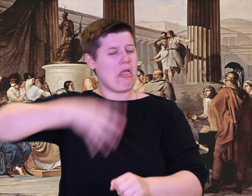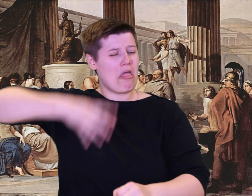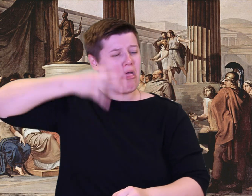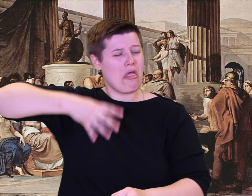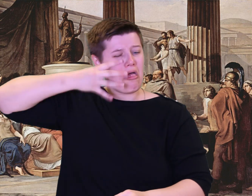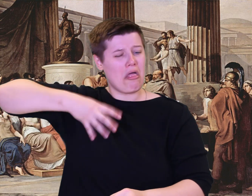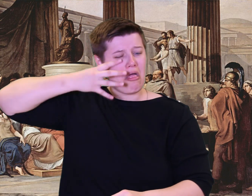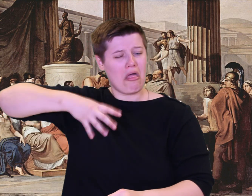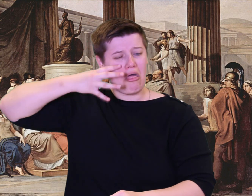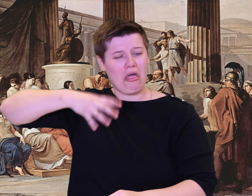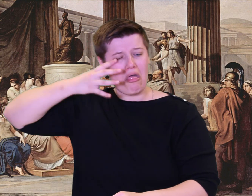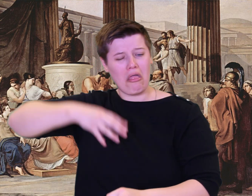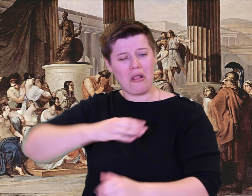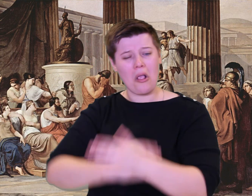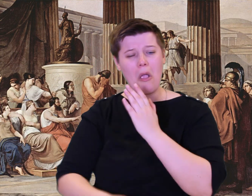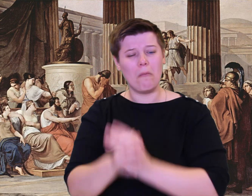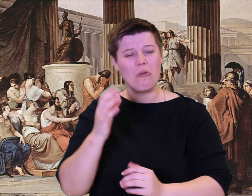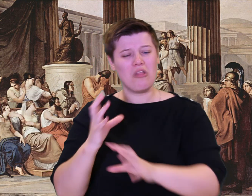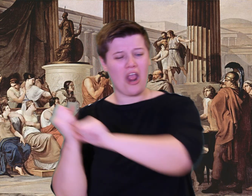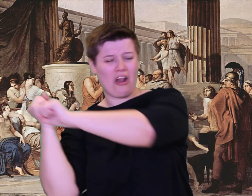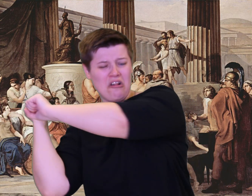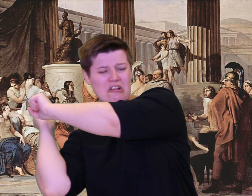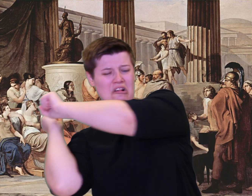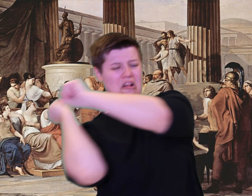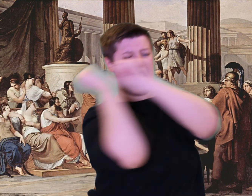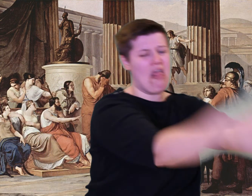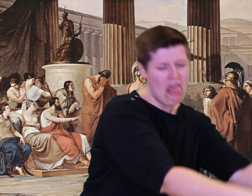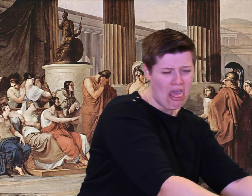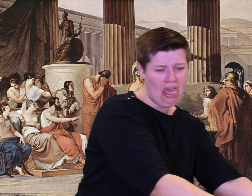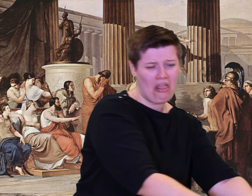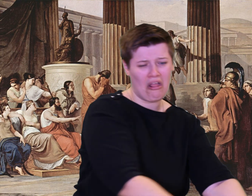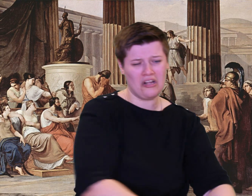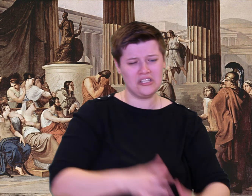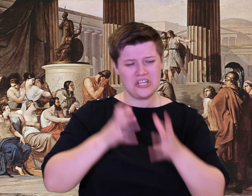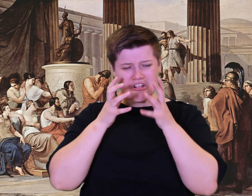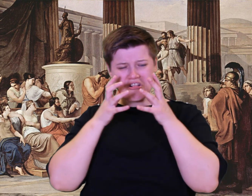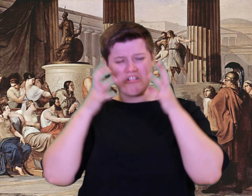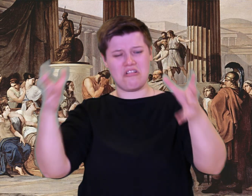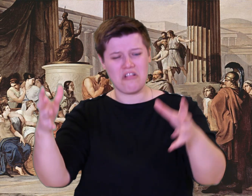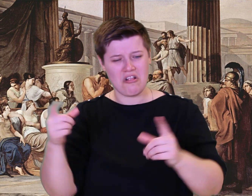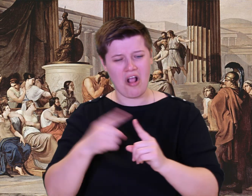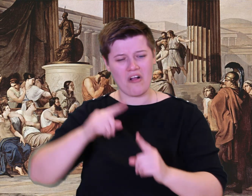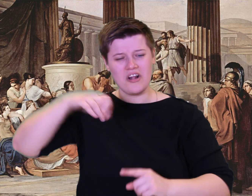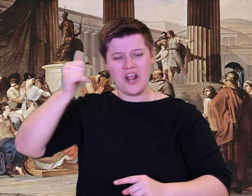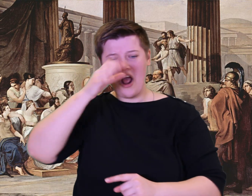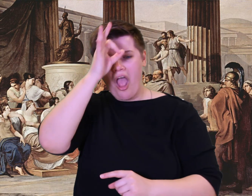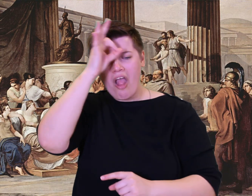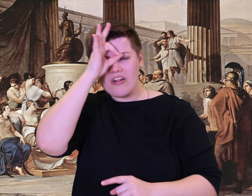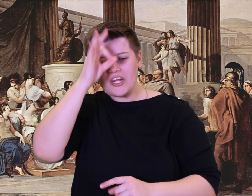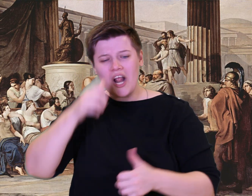The rocks resounded, and we shrank back in fear. He tugged the spear out of his